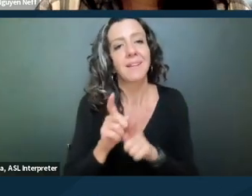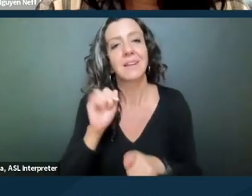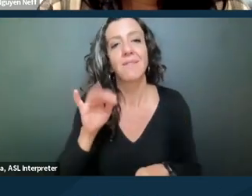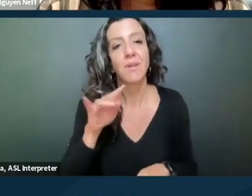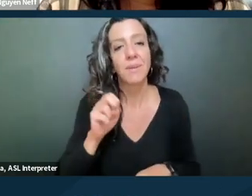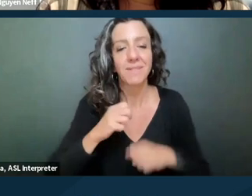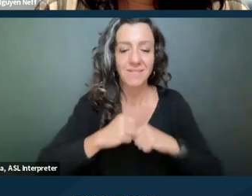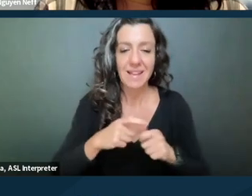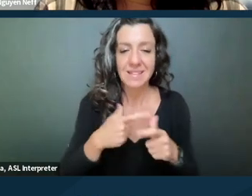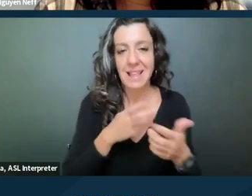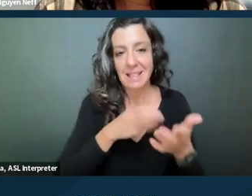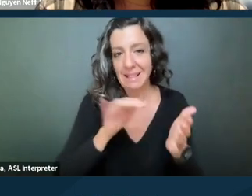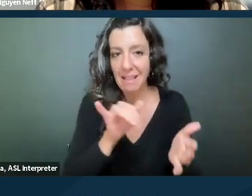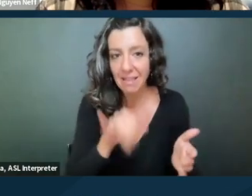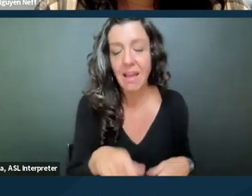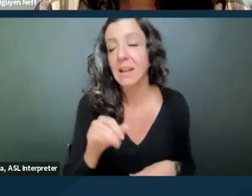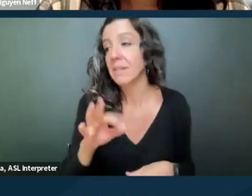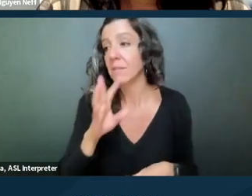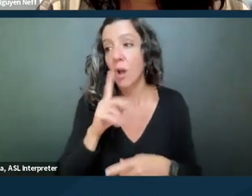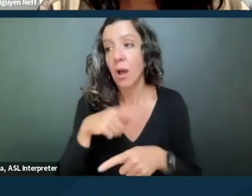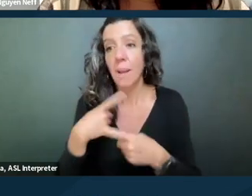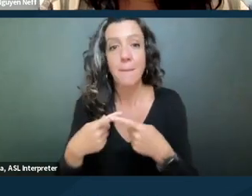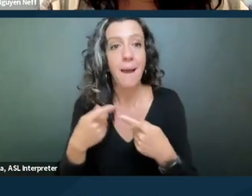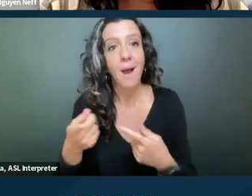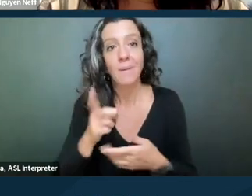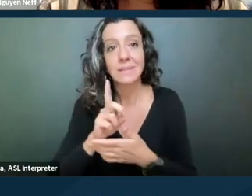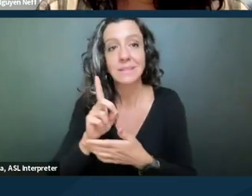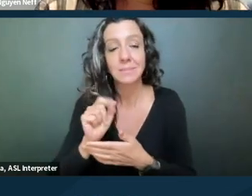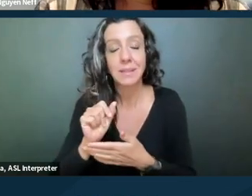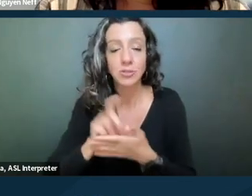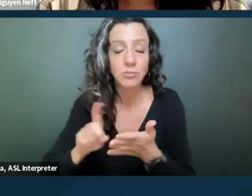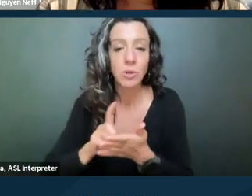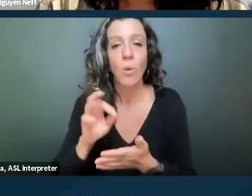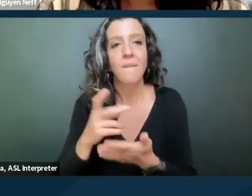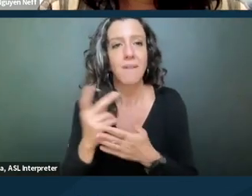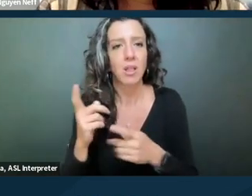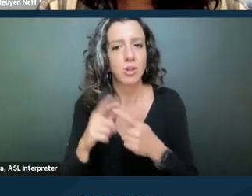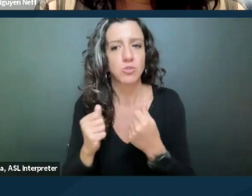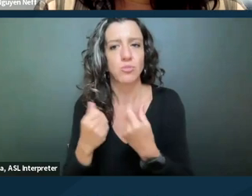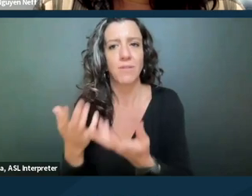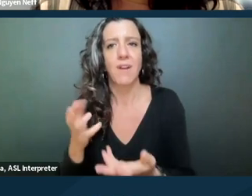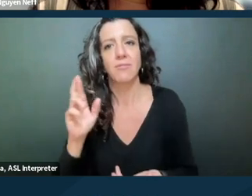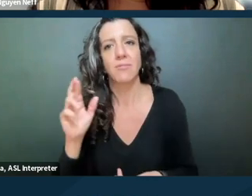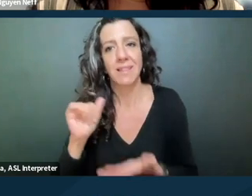If we're talking about disability discrimination, or failure to provide a reasonable accommodation that is connected to the possession of the property.